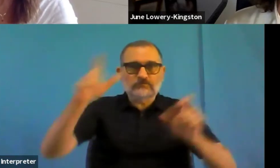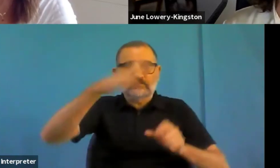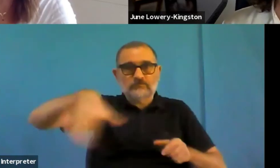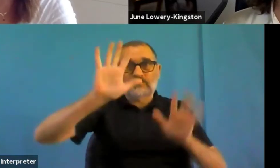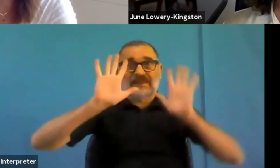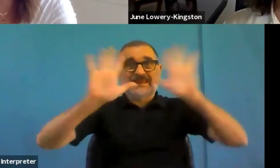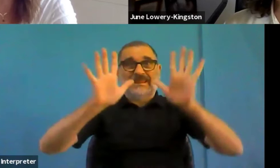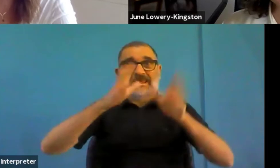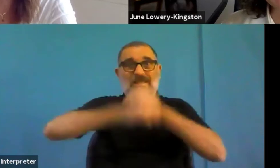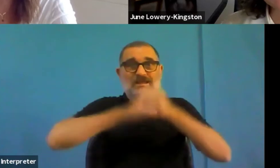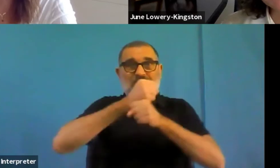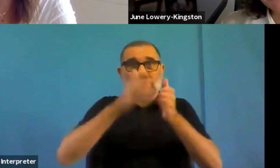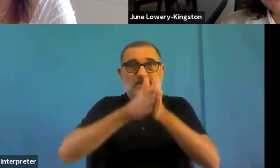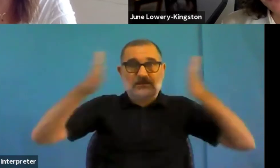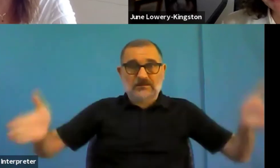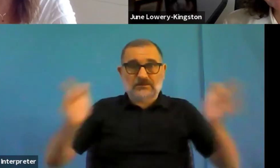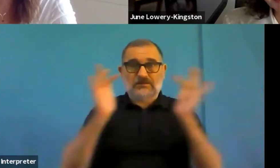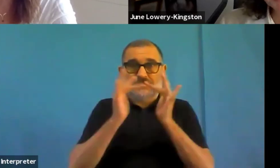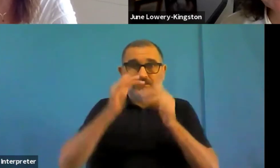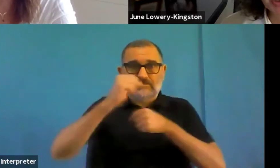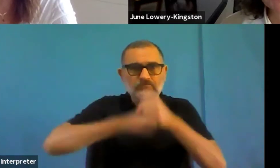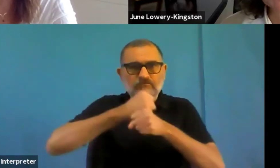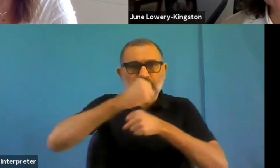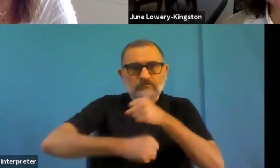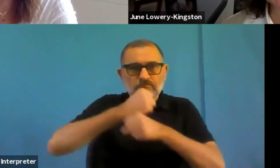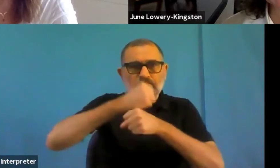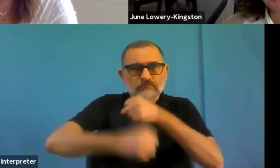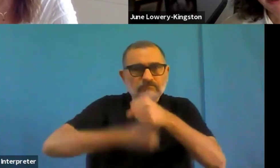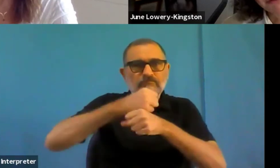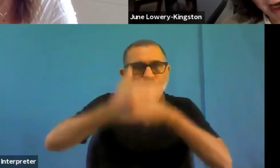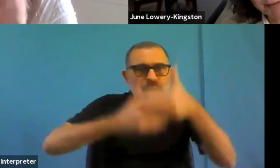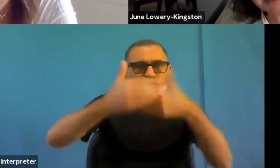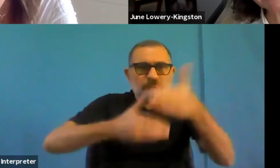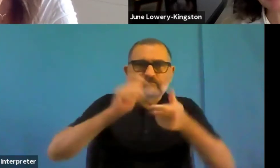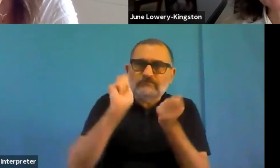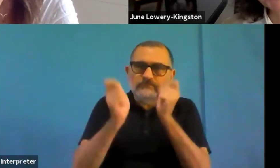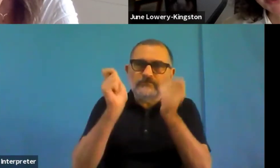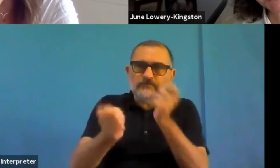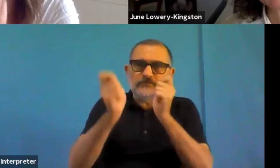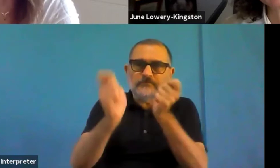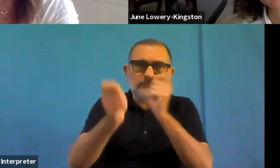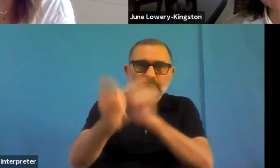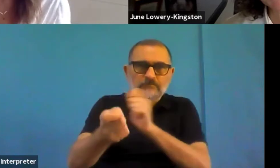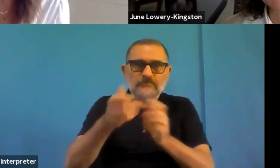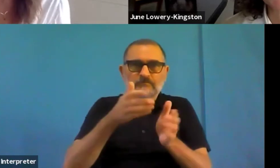And this is all about this digital transformation, as Barbara mentioned, mentioned, ramping this up pushing this forward to 2030.